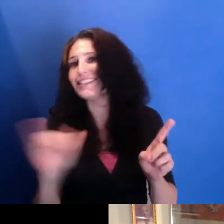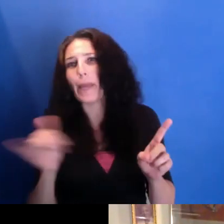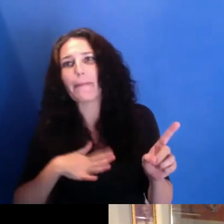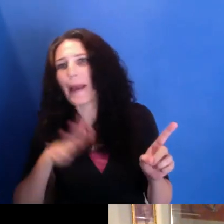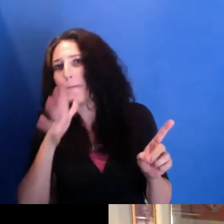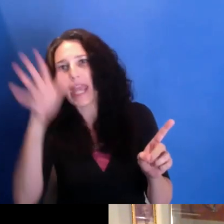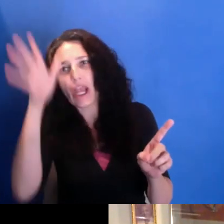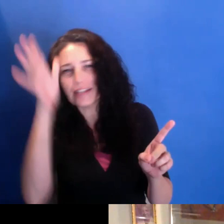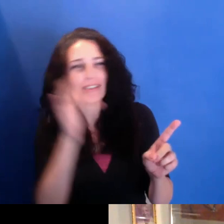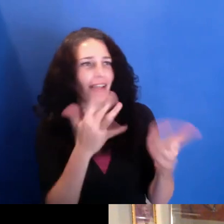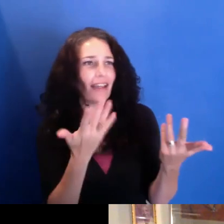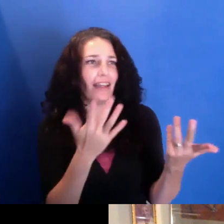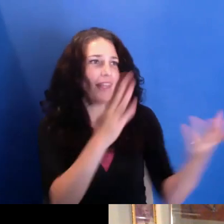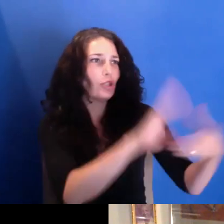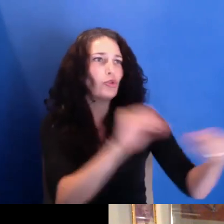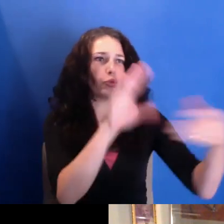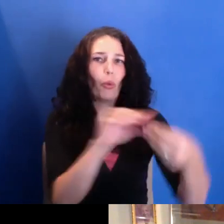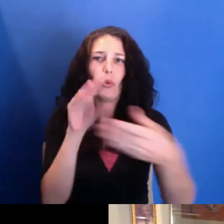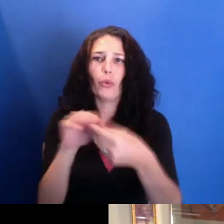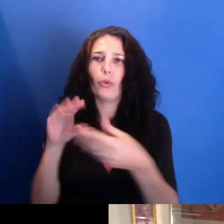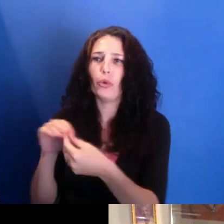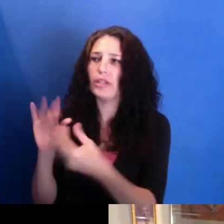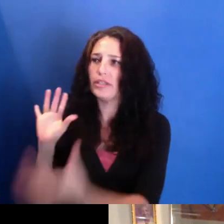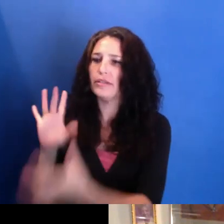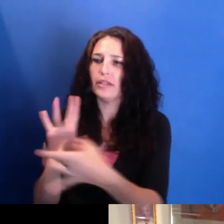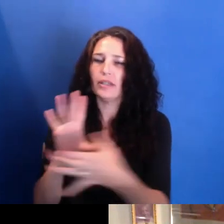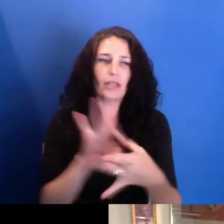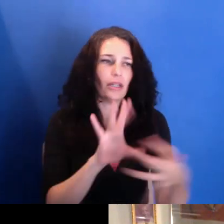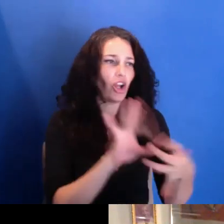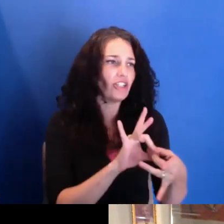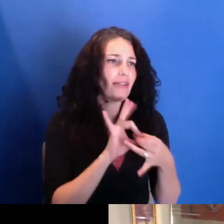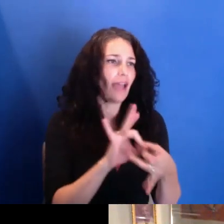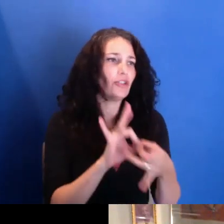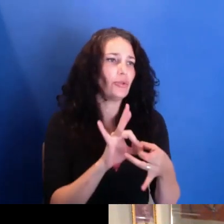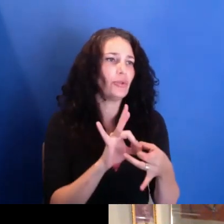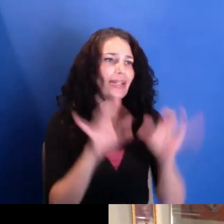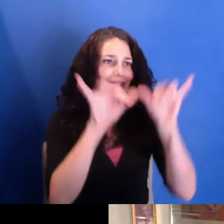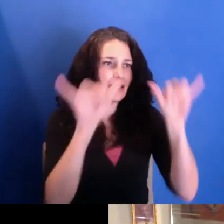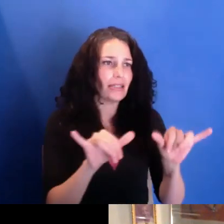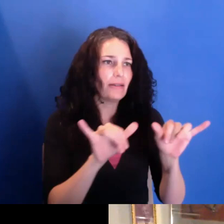to systemic oppression, and their navigation of that